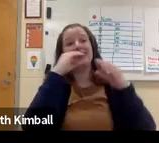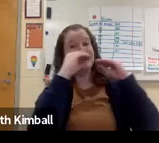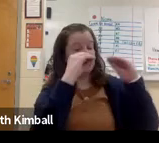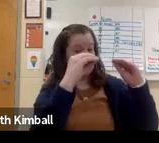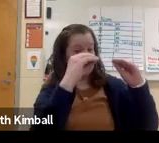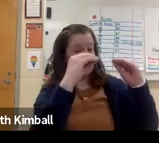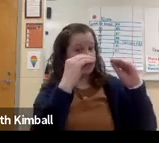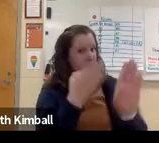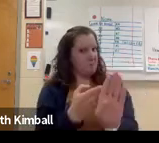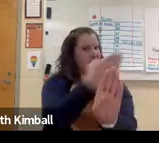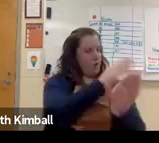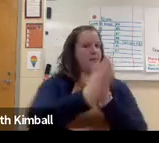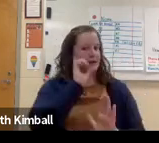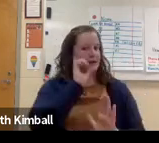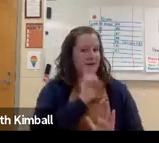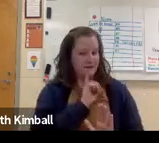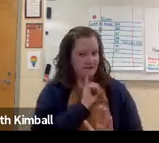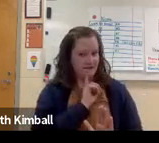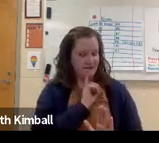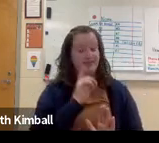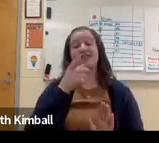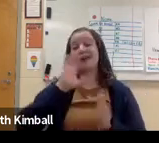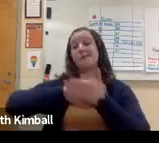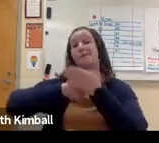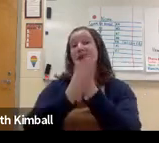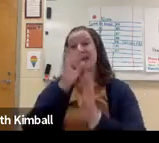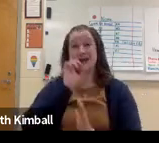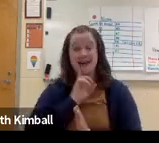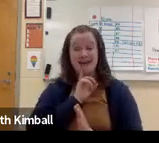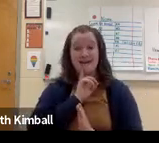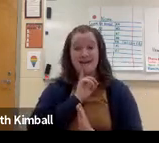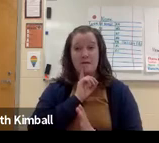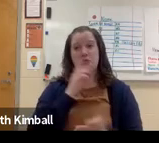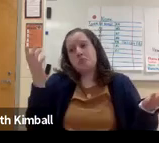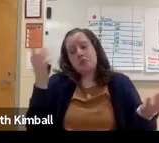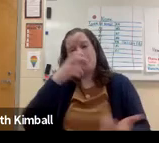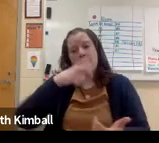So I was interested in becoming a teacher, but long before I was Deaf.